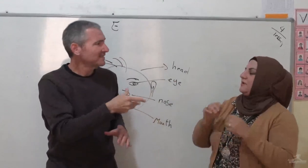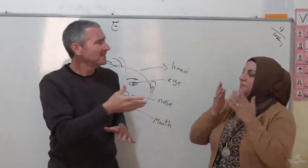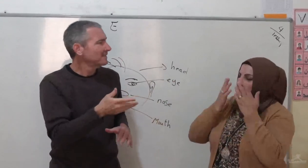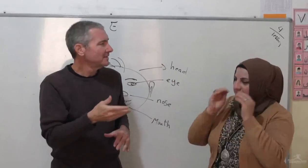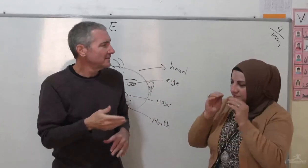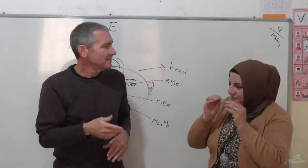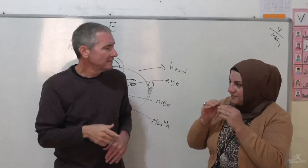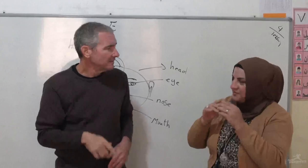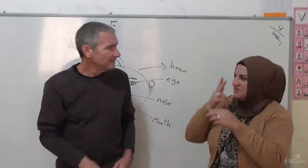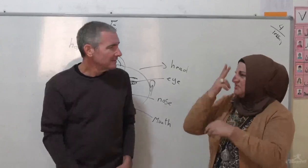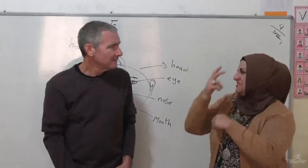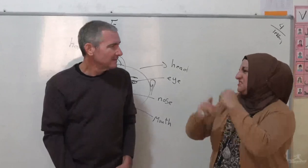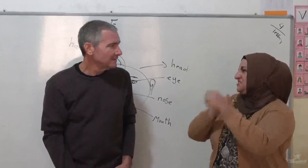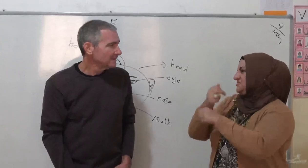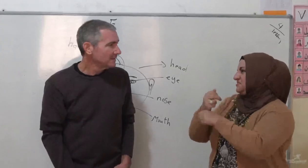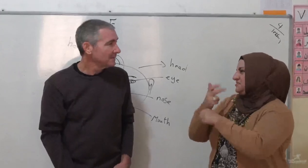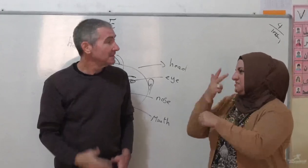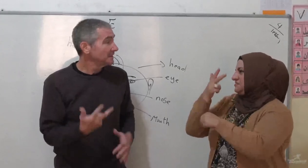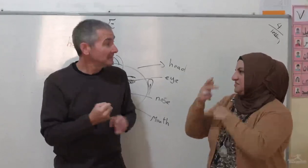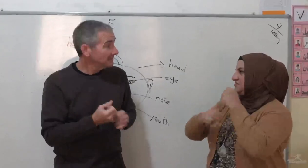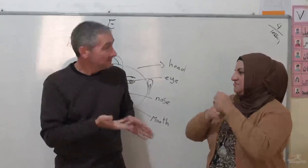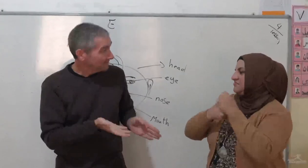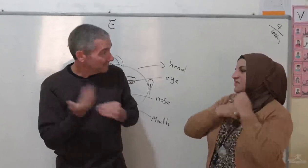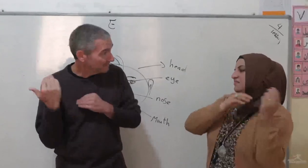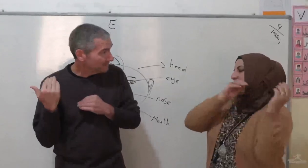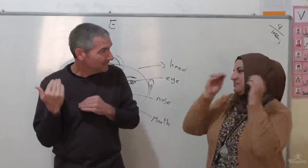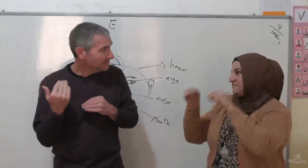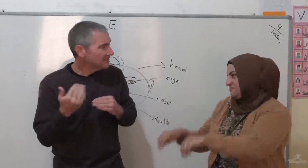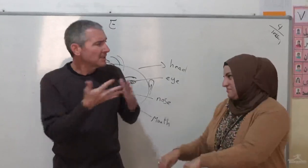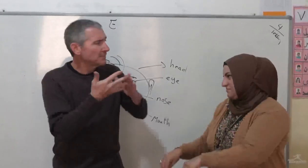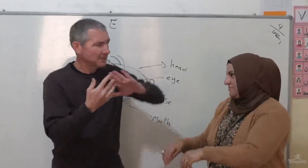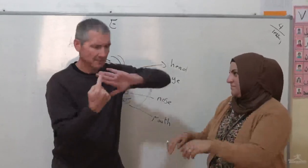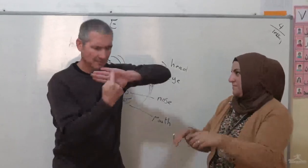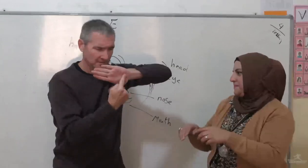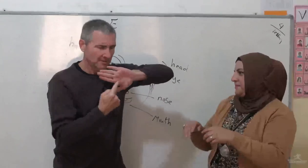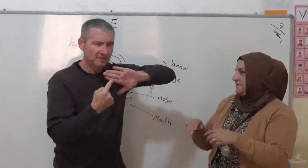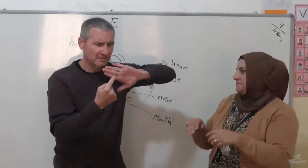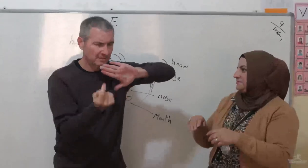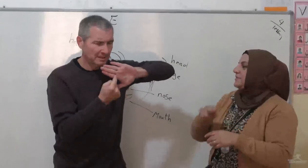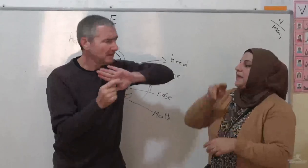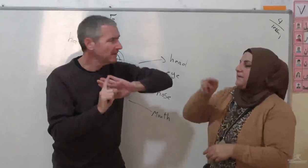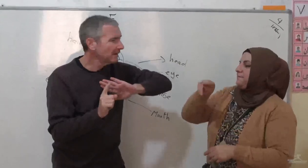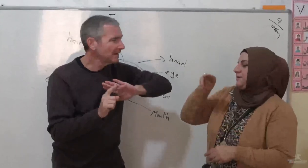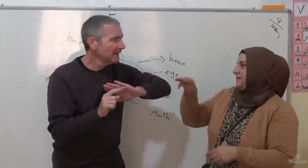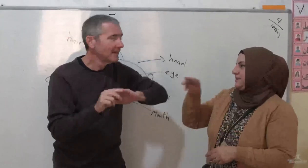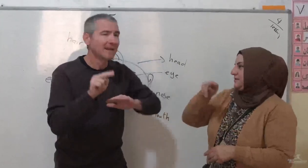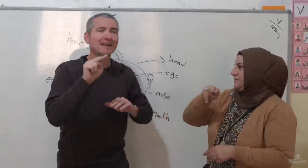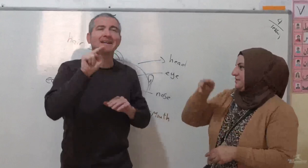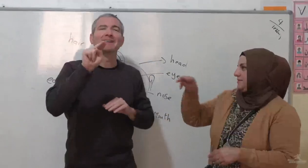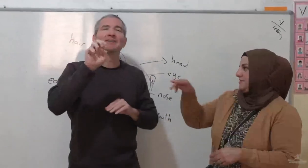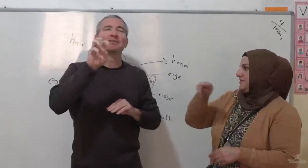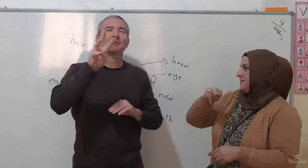I stayed there for 3 years. I came back here. Which state in the USA?